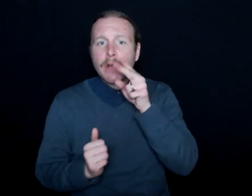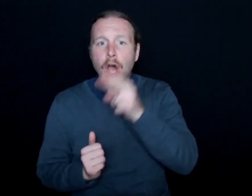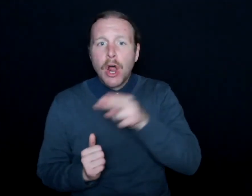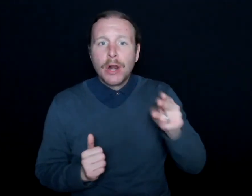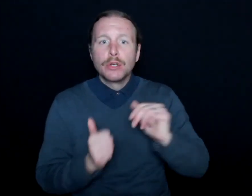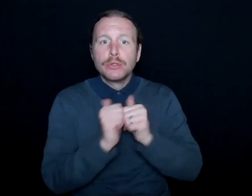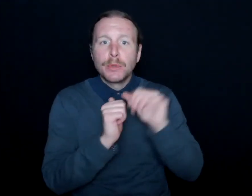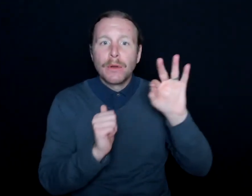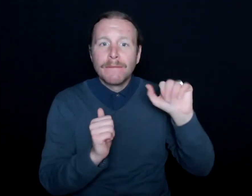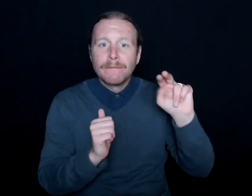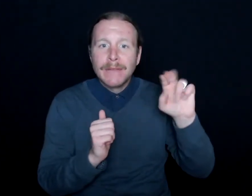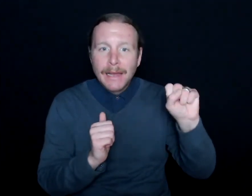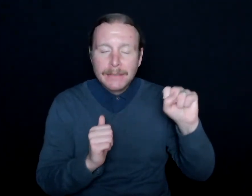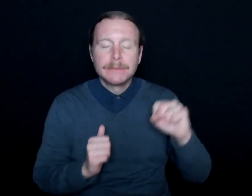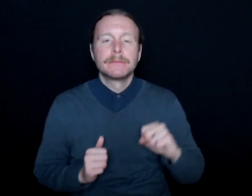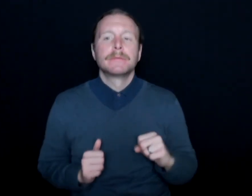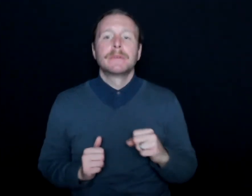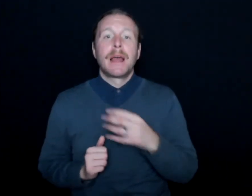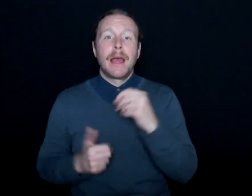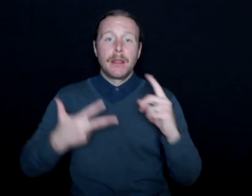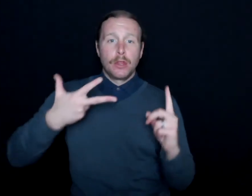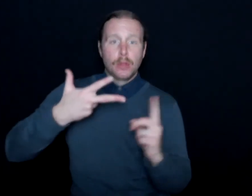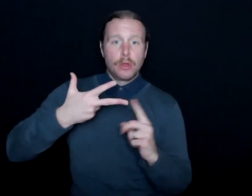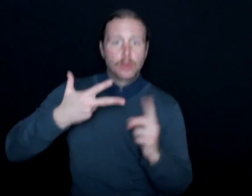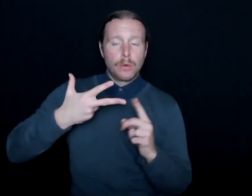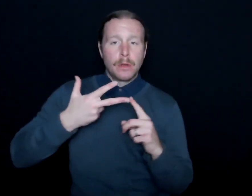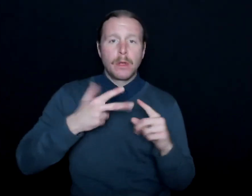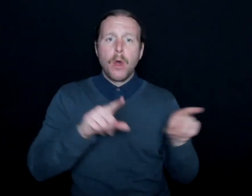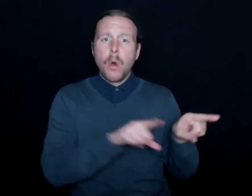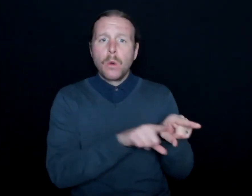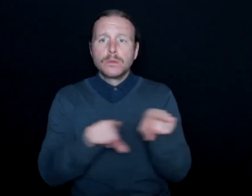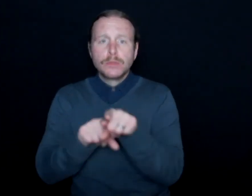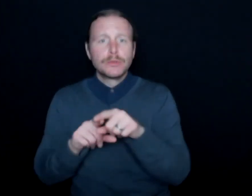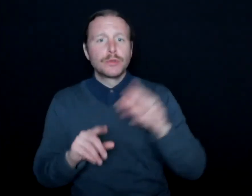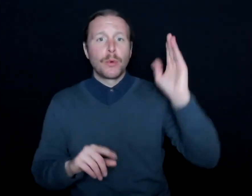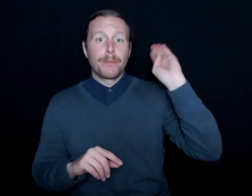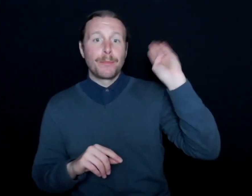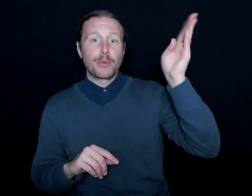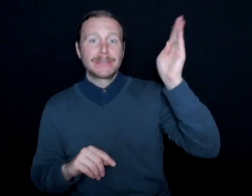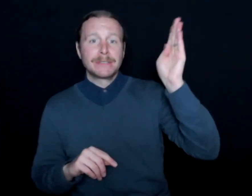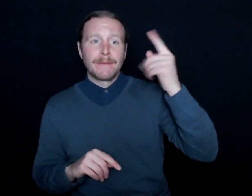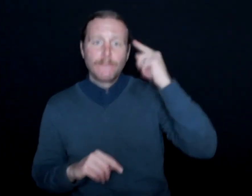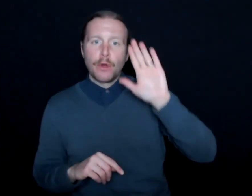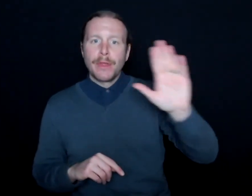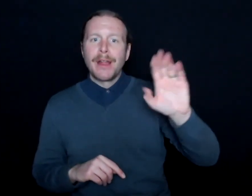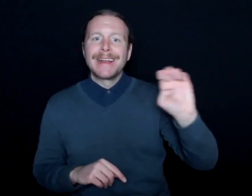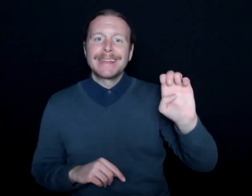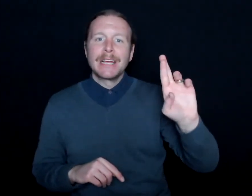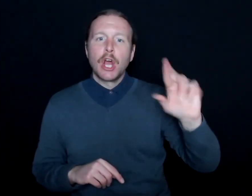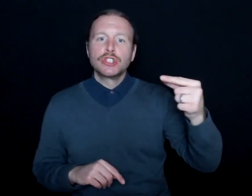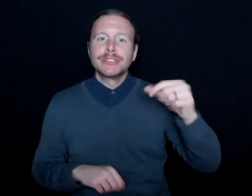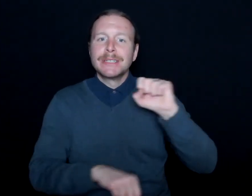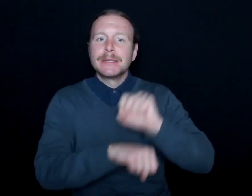fans; and three, I also do presentations for employee resource groups where,